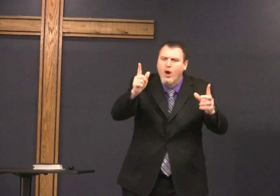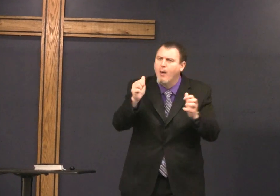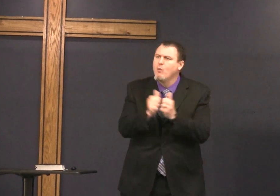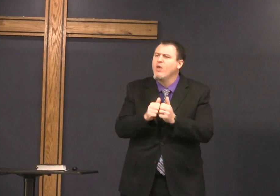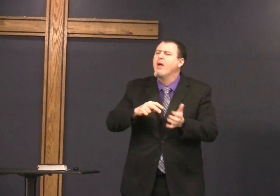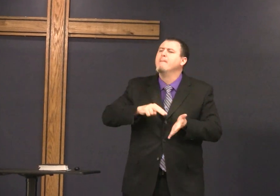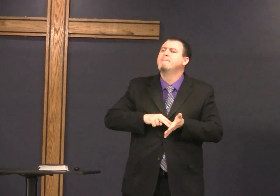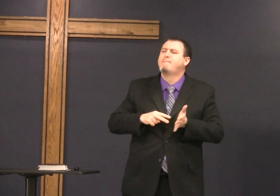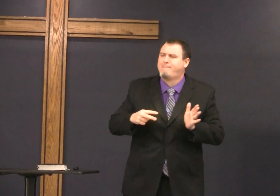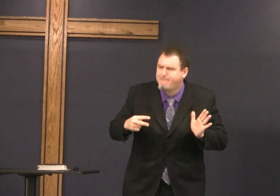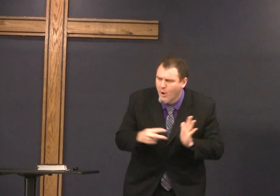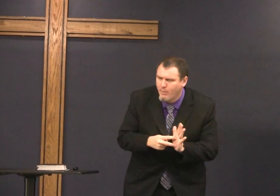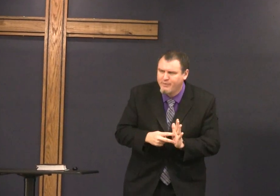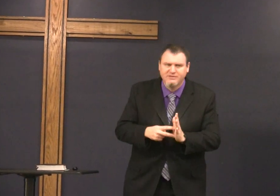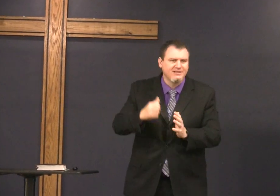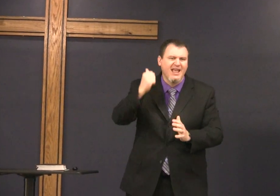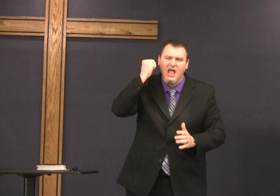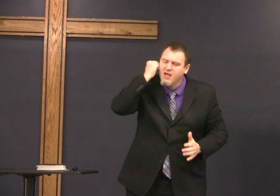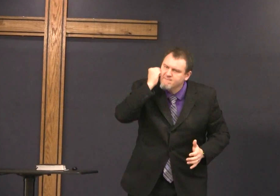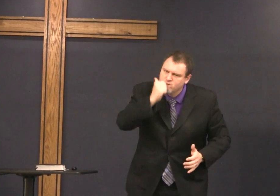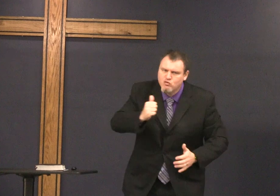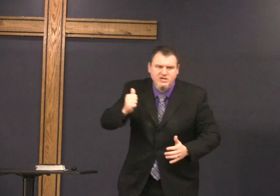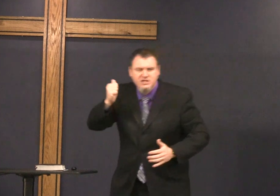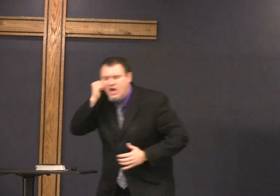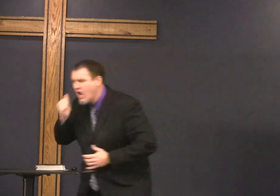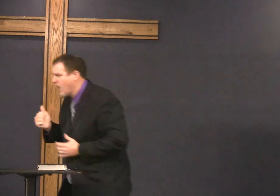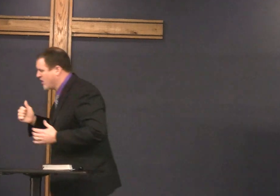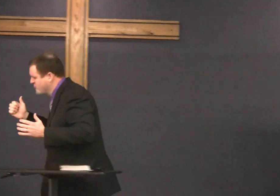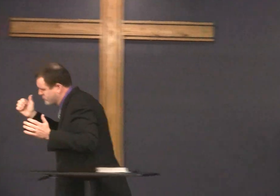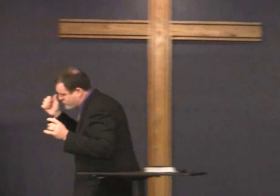I'm going to see the Messiah before I die that means every day